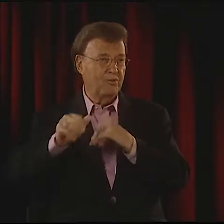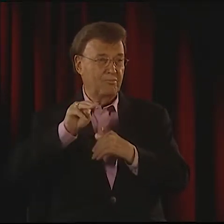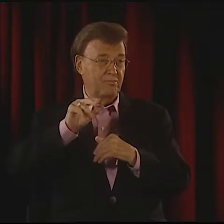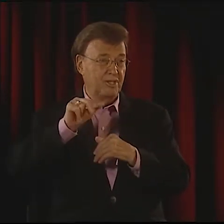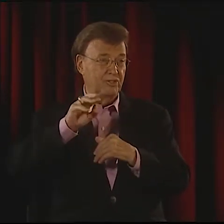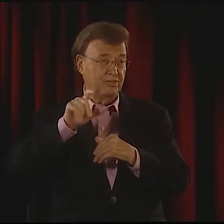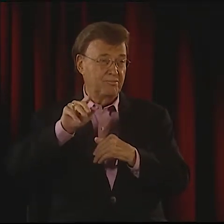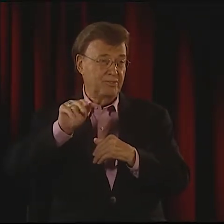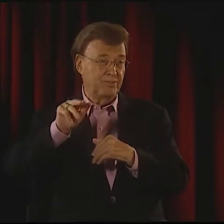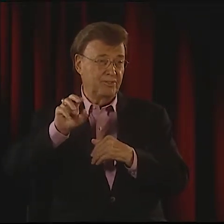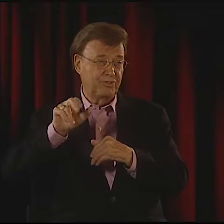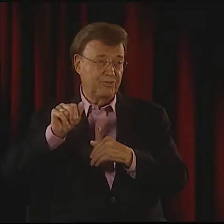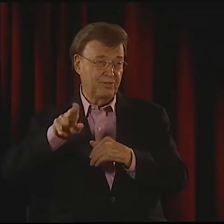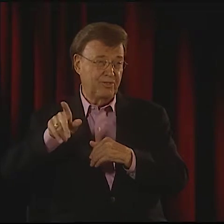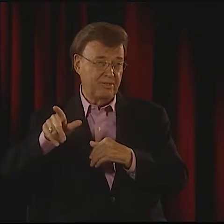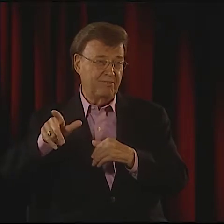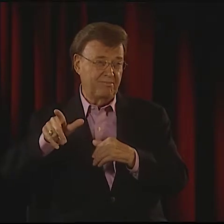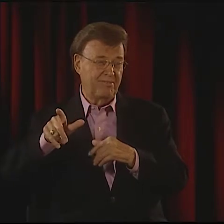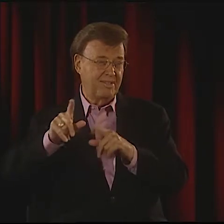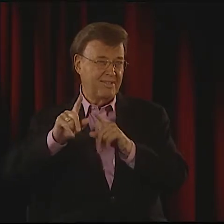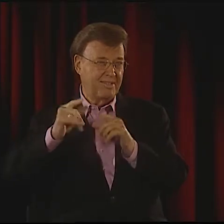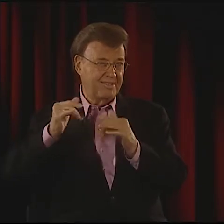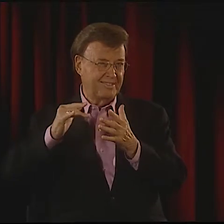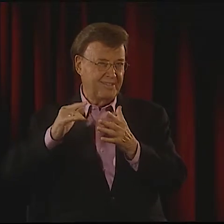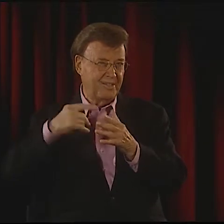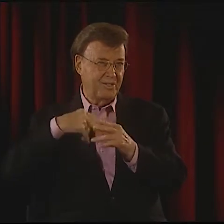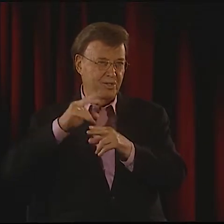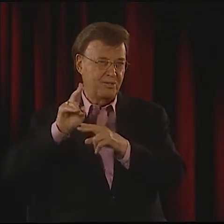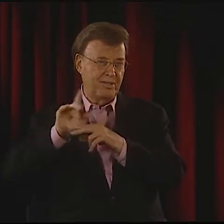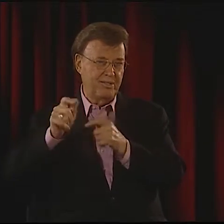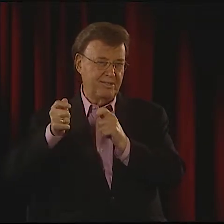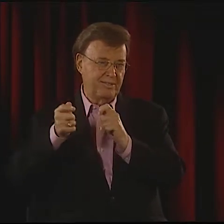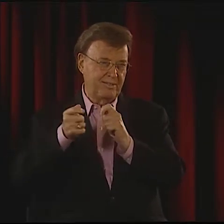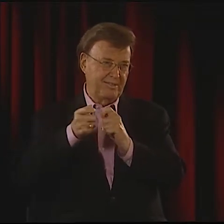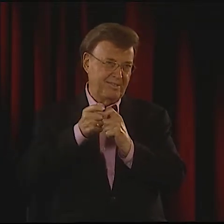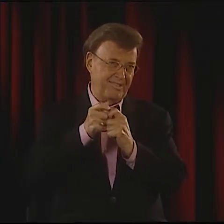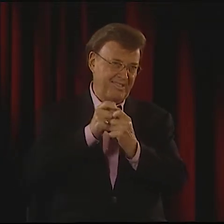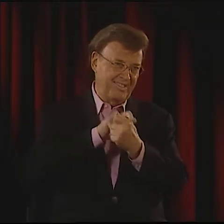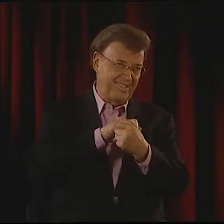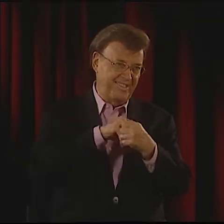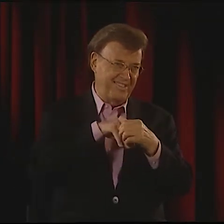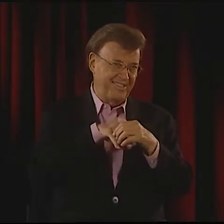I THINK I DECIDED WHEN I WAS STUDYING MIME UNDER MARCEL MARCEAU